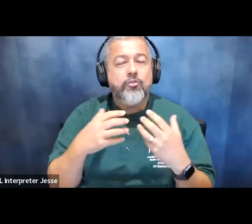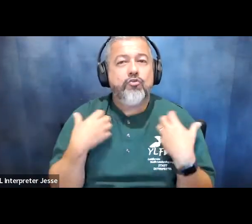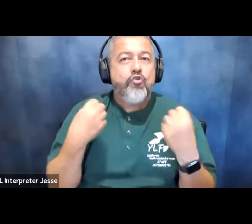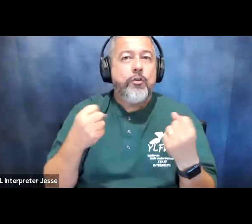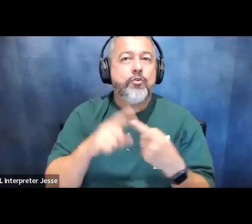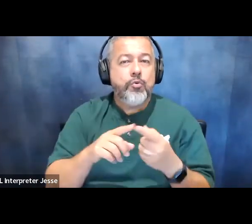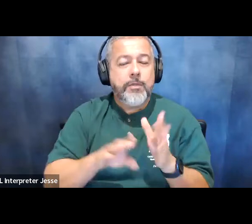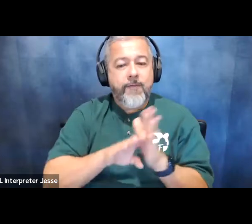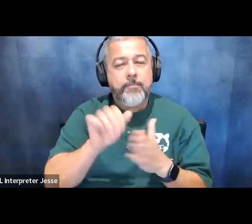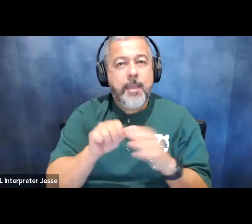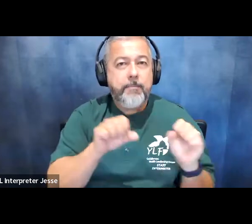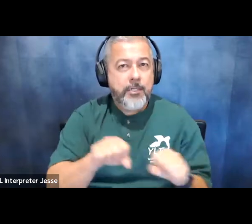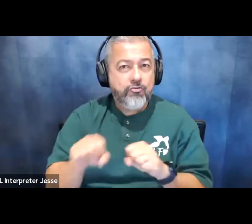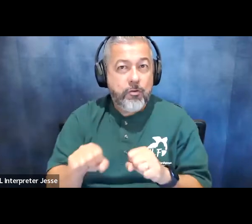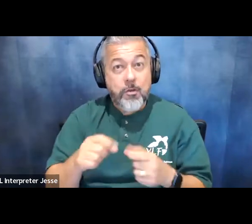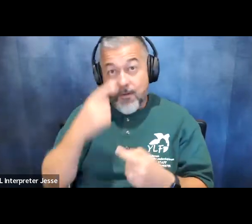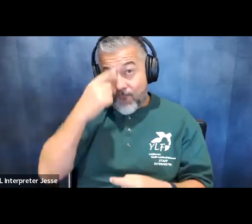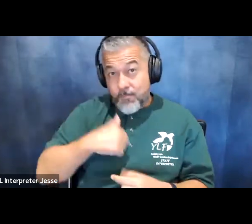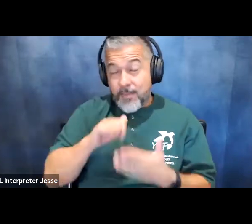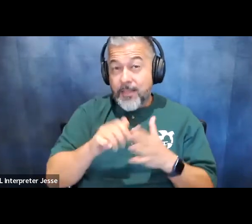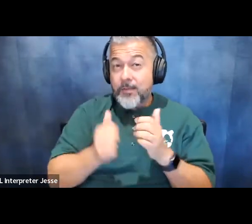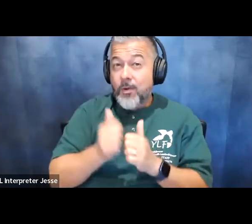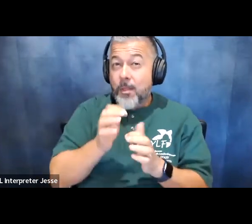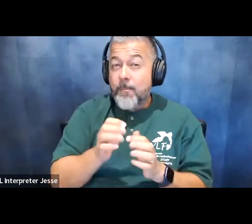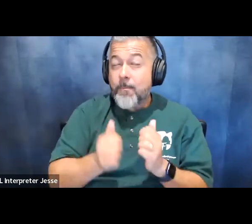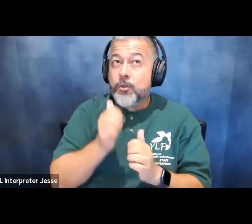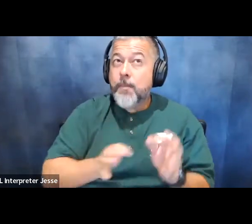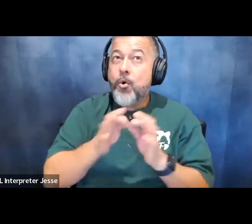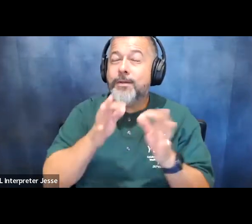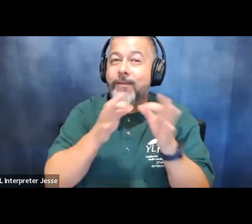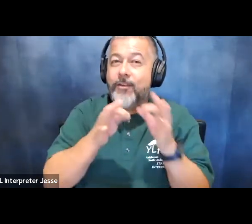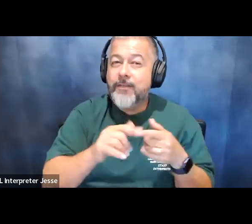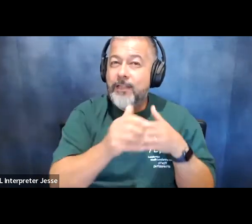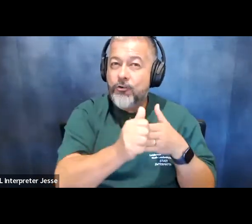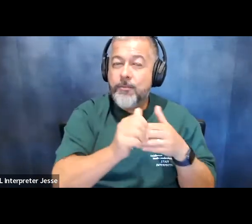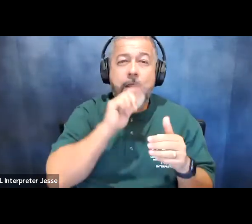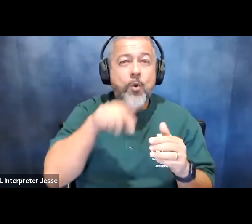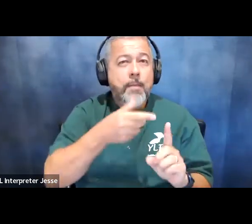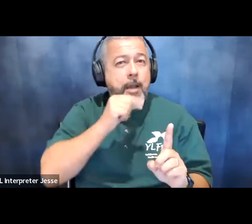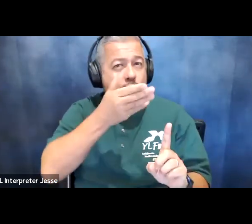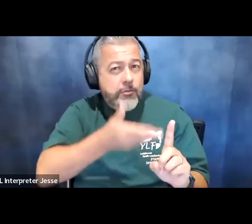and to me that's one of the most important definitions of leadership that's out there it's not just about yourself but it's about who are you bringing along with you